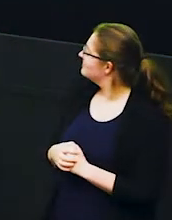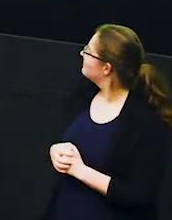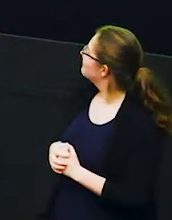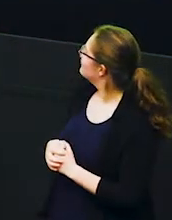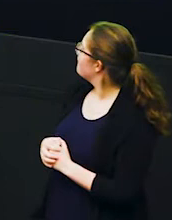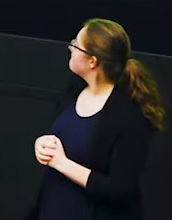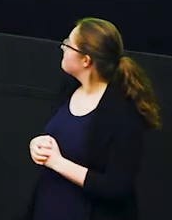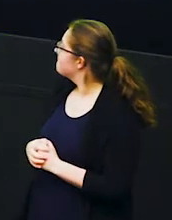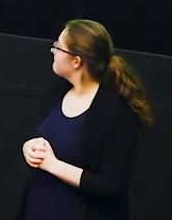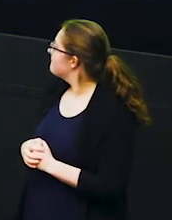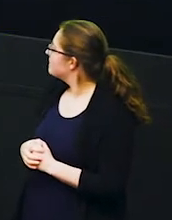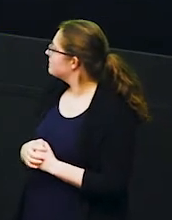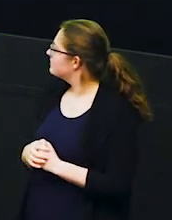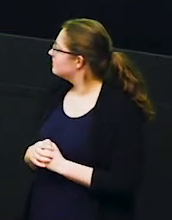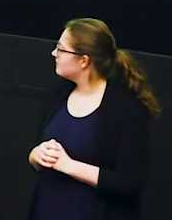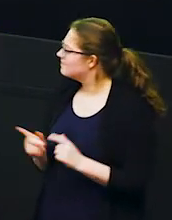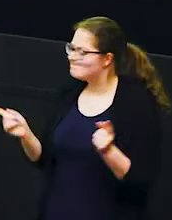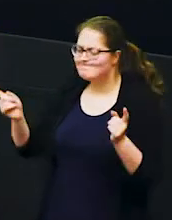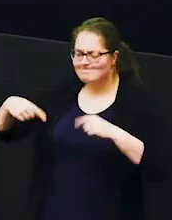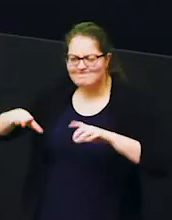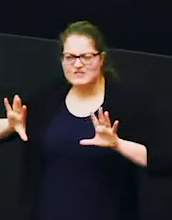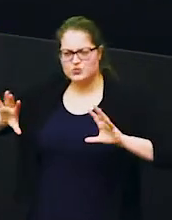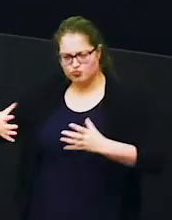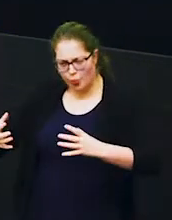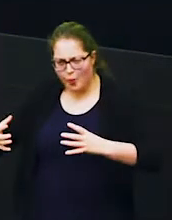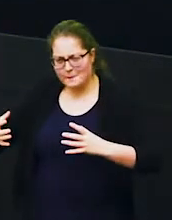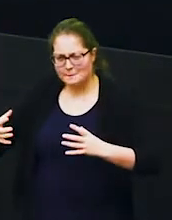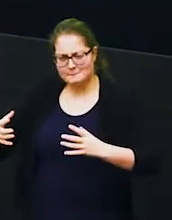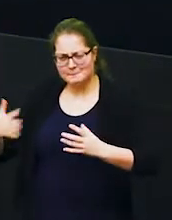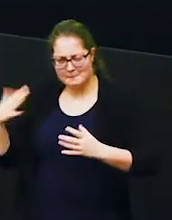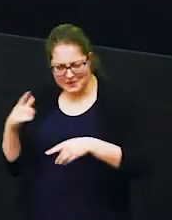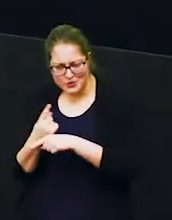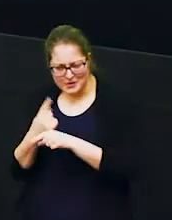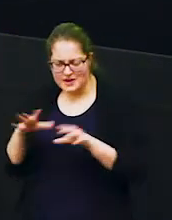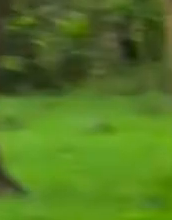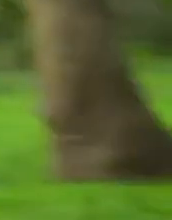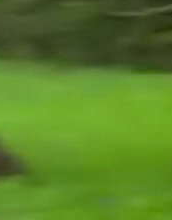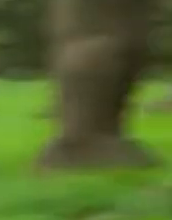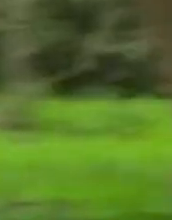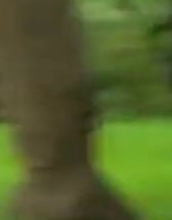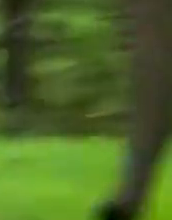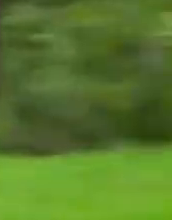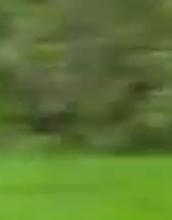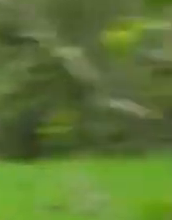now i want to bring you back to that that herd that big herd we're amongst and there's some commotion now let's see what's going on